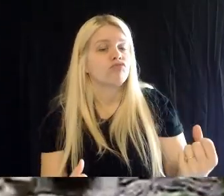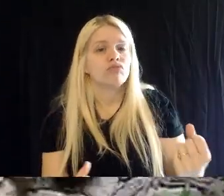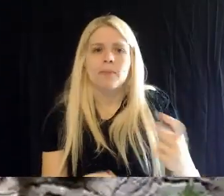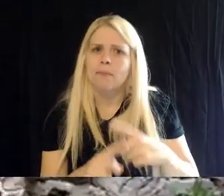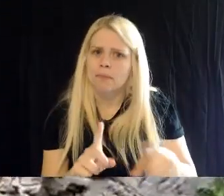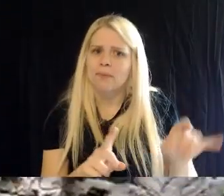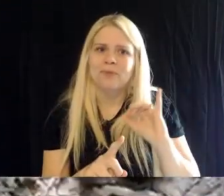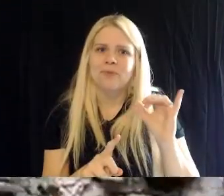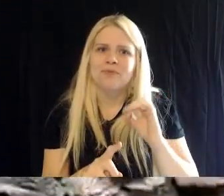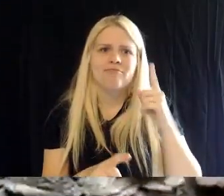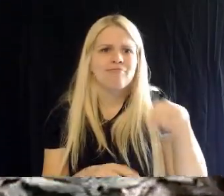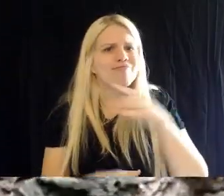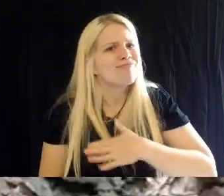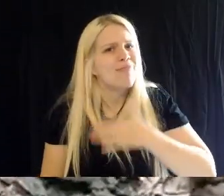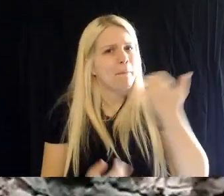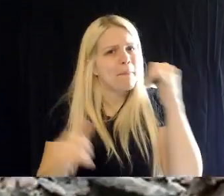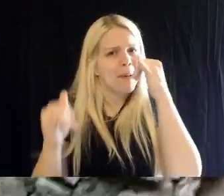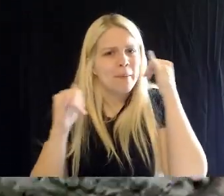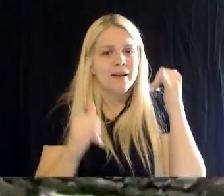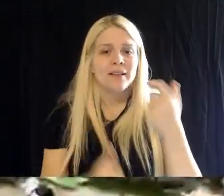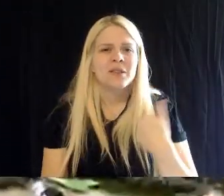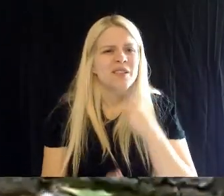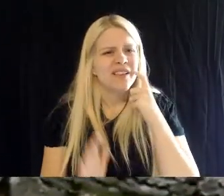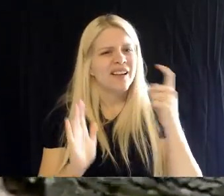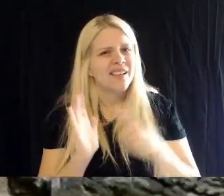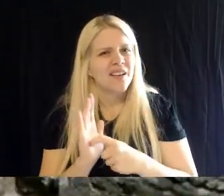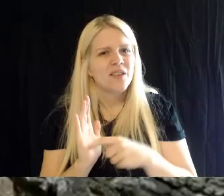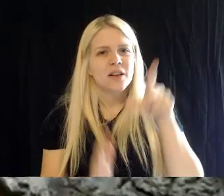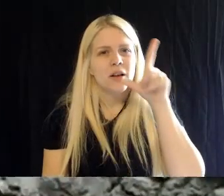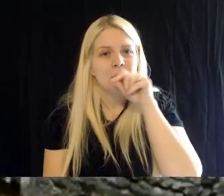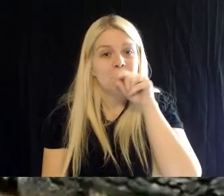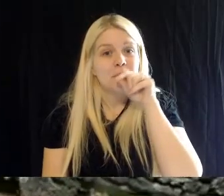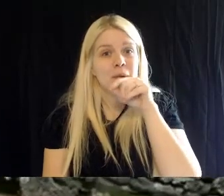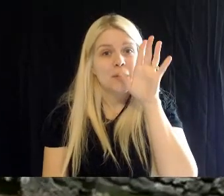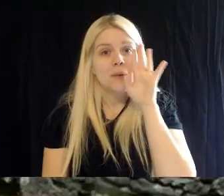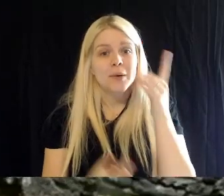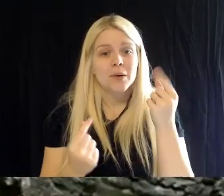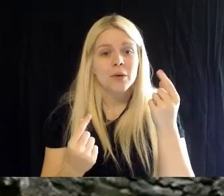Rory: So, what one of the things that we find is that the birds will interact with these these plants sometimes in